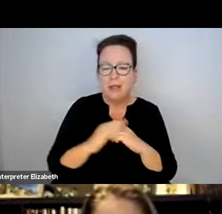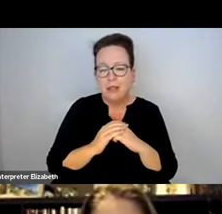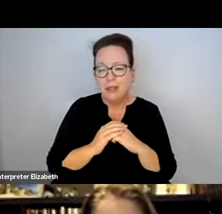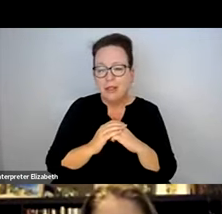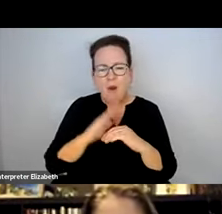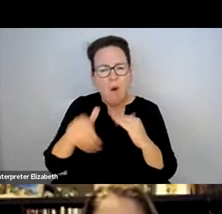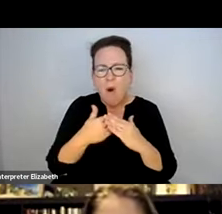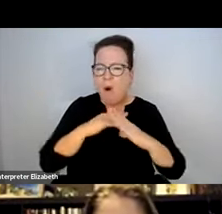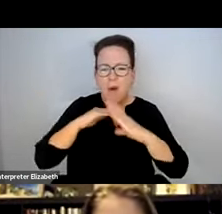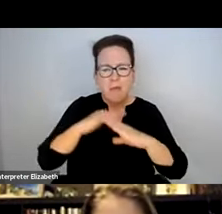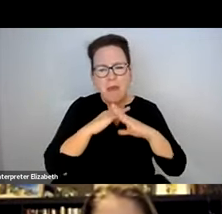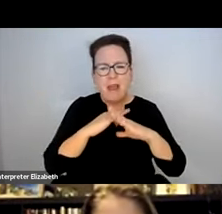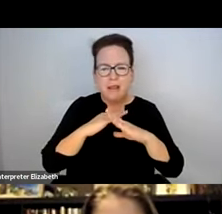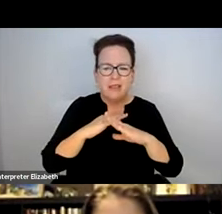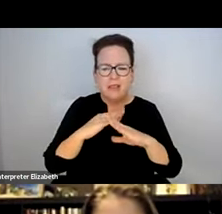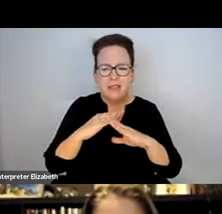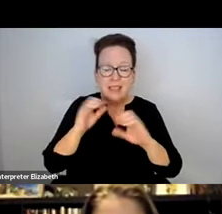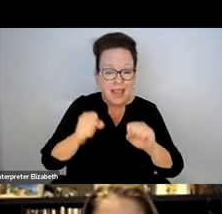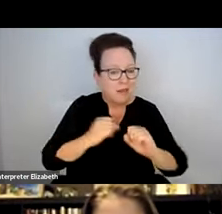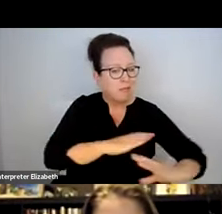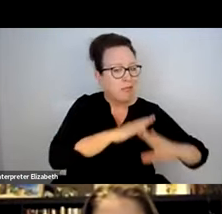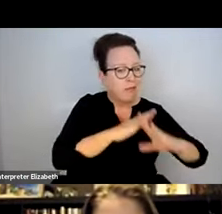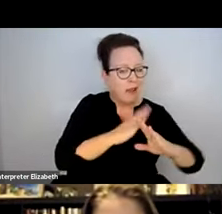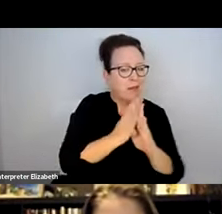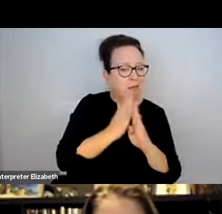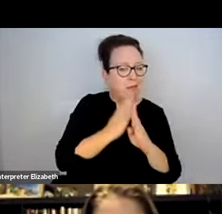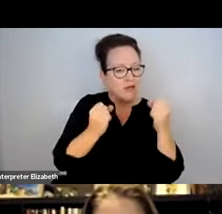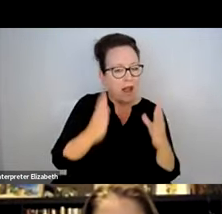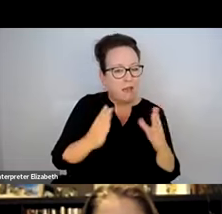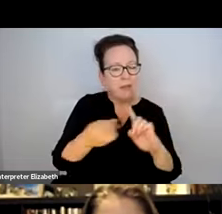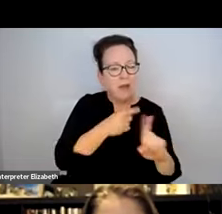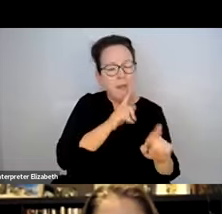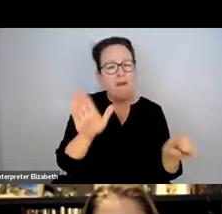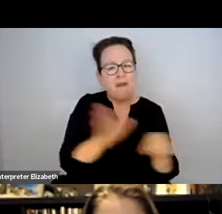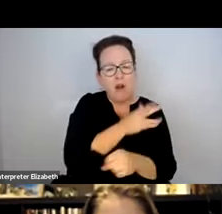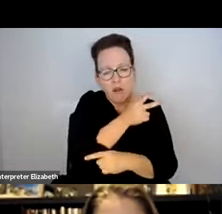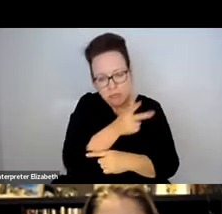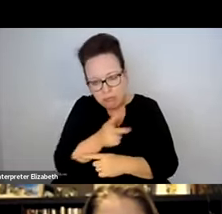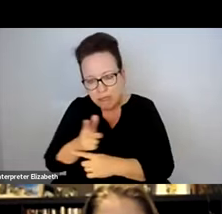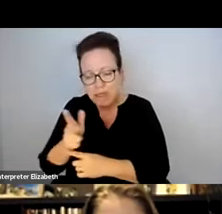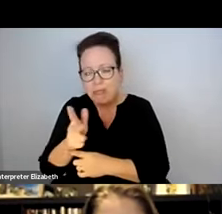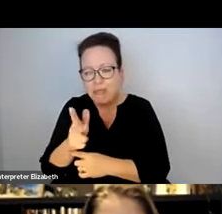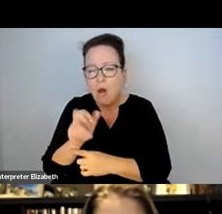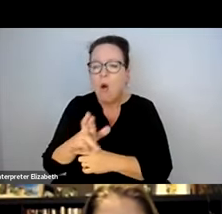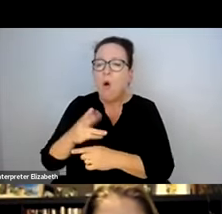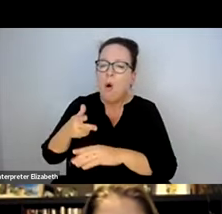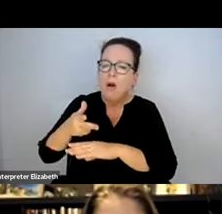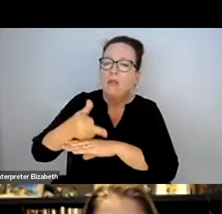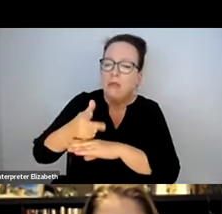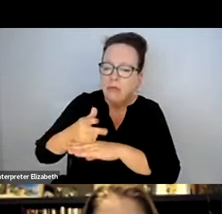VEHICLES, ALL SORTS OF OBSTACLES IN BUS STOPS CAN PREVENT BUS DRIVERS FROM PULLING